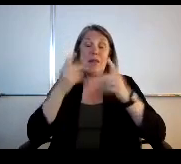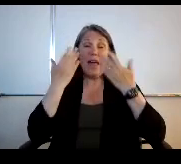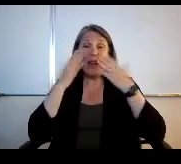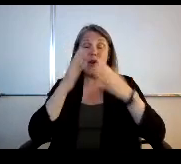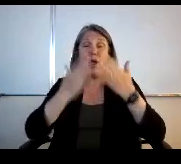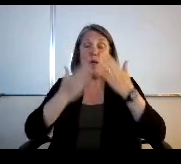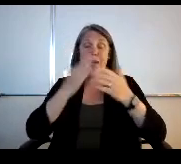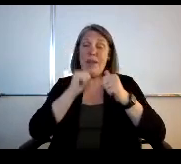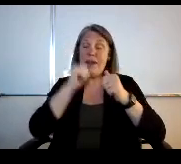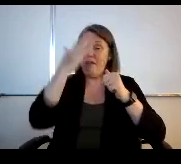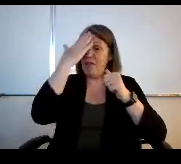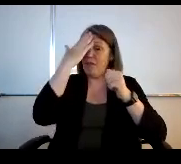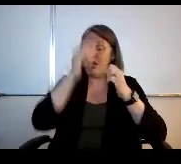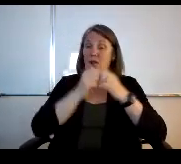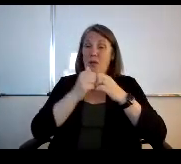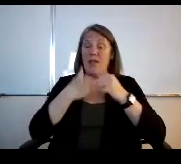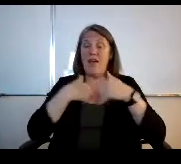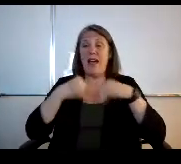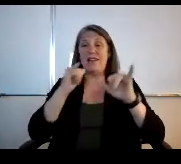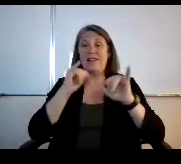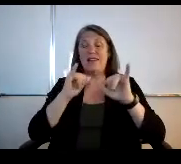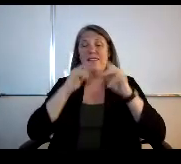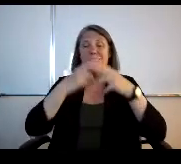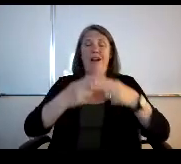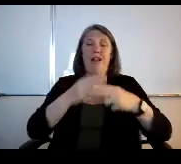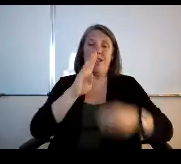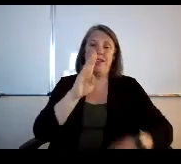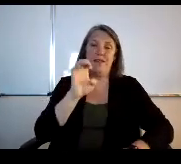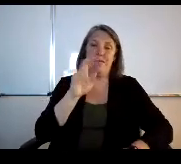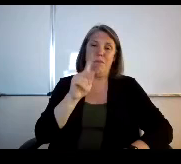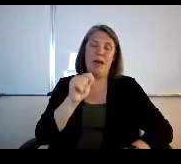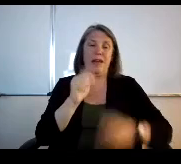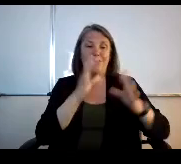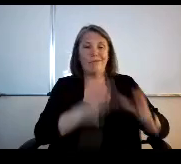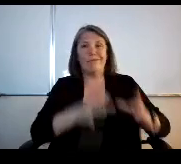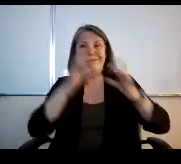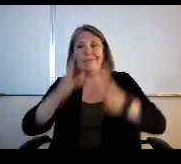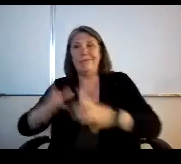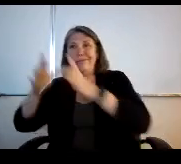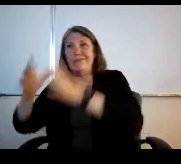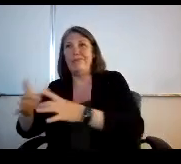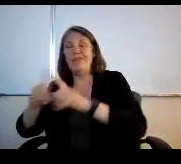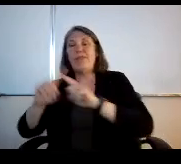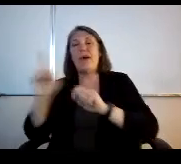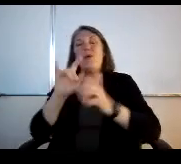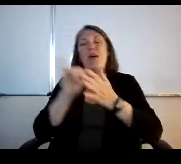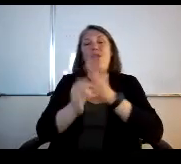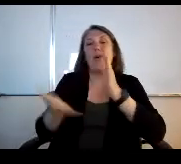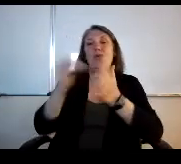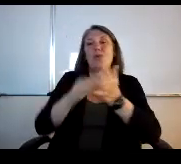I still call it the buckets slides, but you know just where those reoccurring pieces are. So I appreciate that.